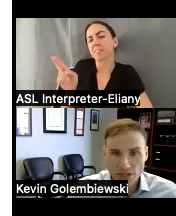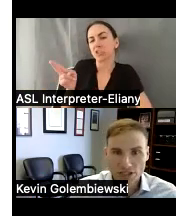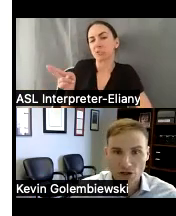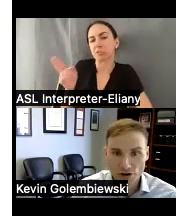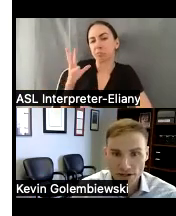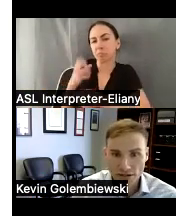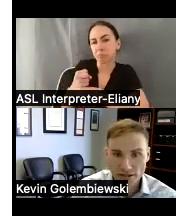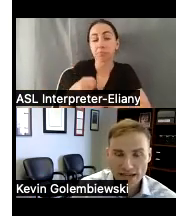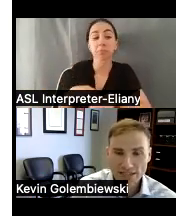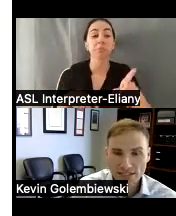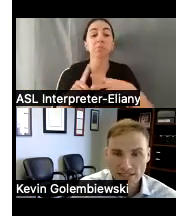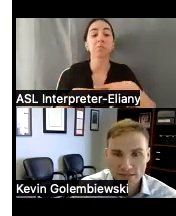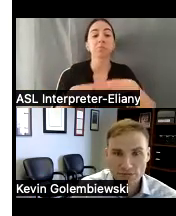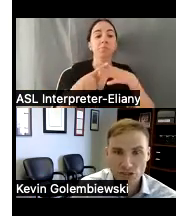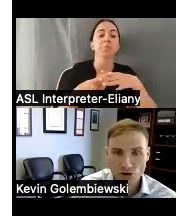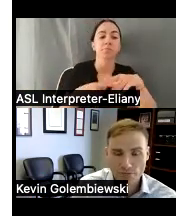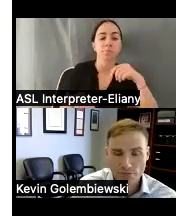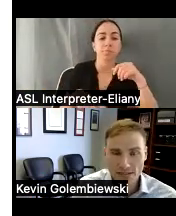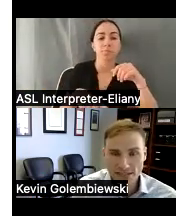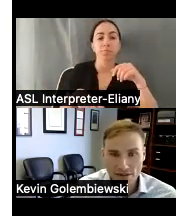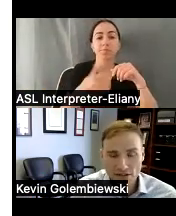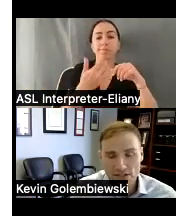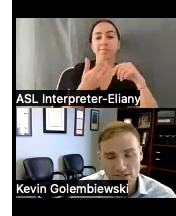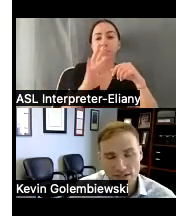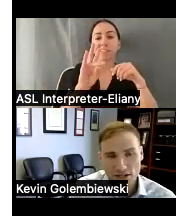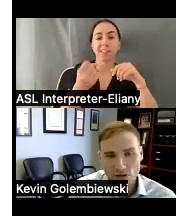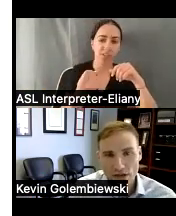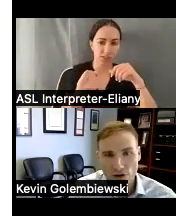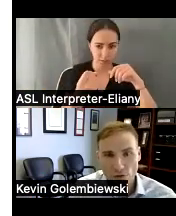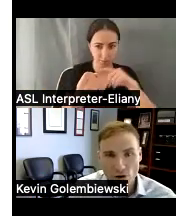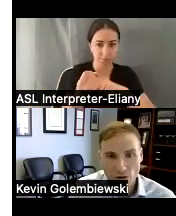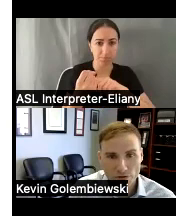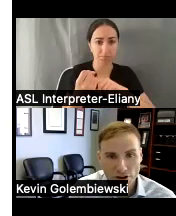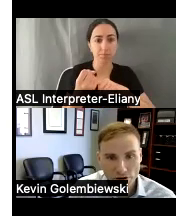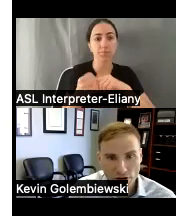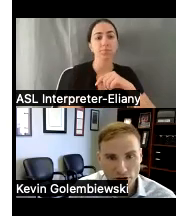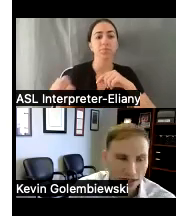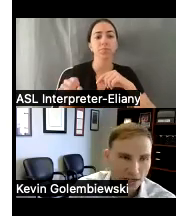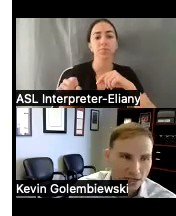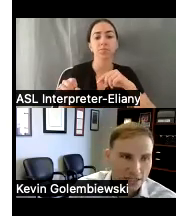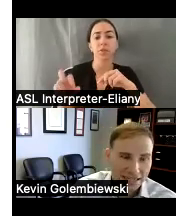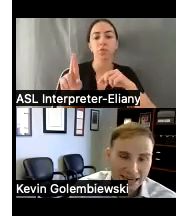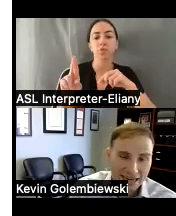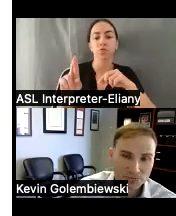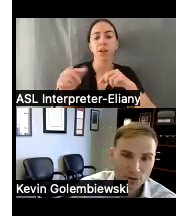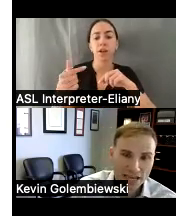it really started that the agency system started back in the 70s when Geraldo Rivera did an expose